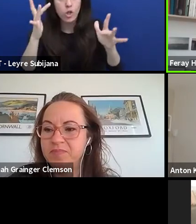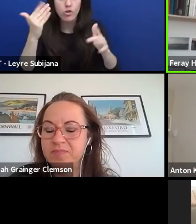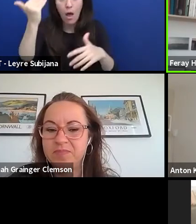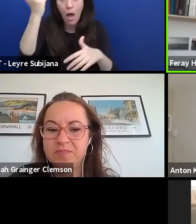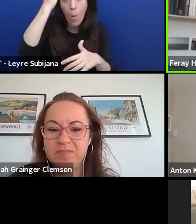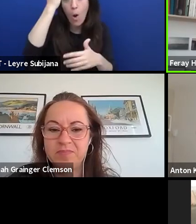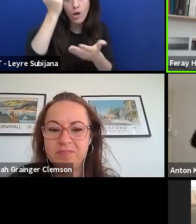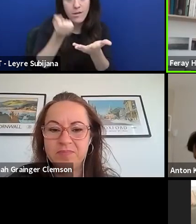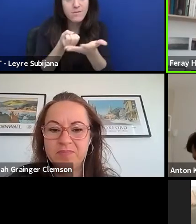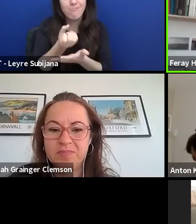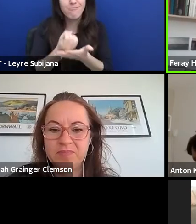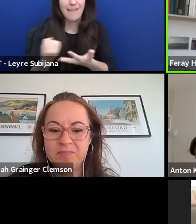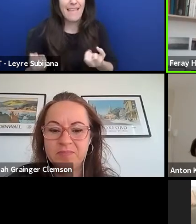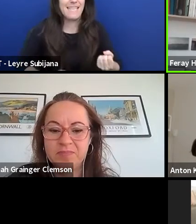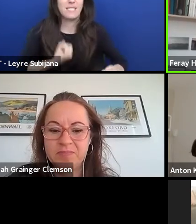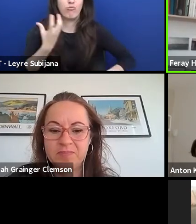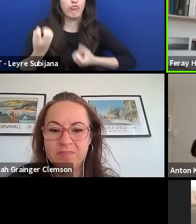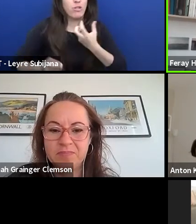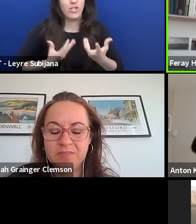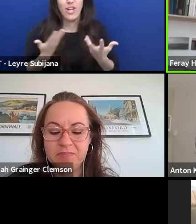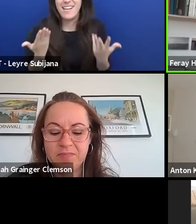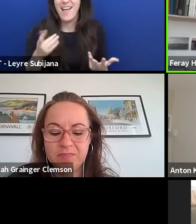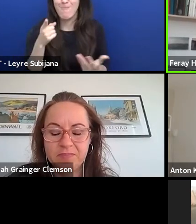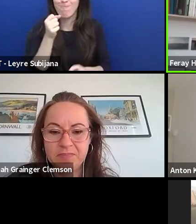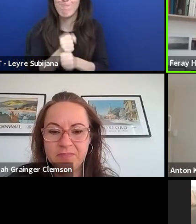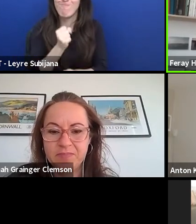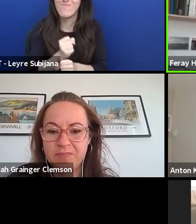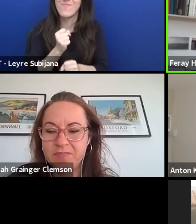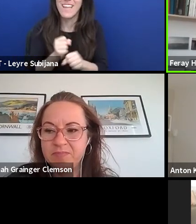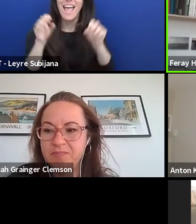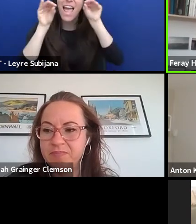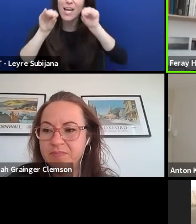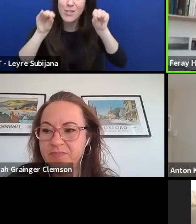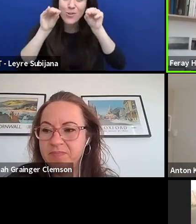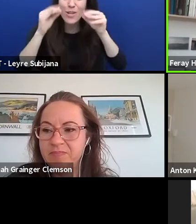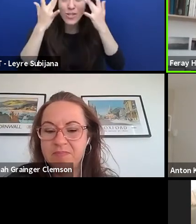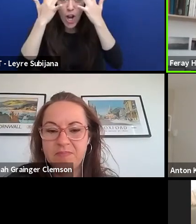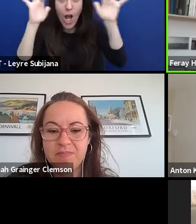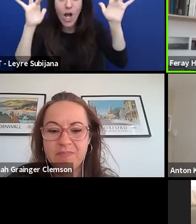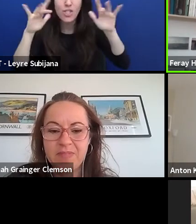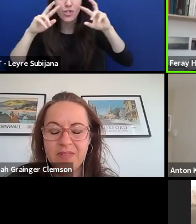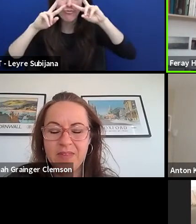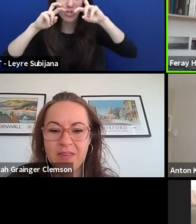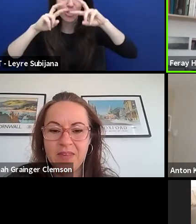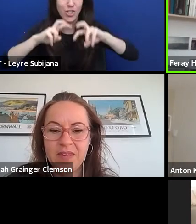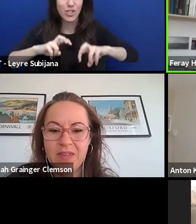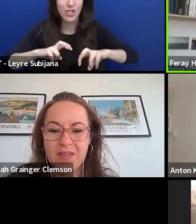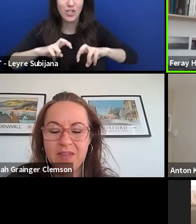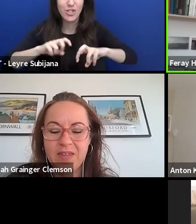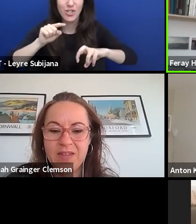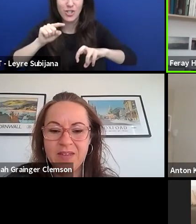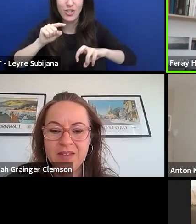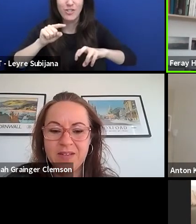Currently she's working as an education and culture researcher and consultant.